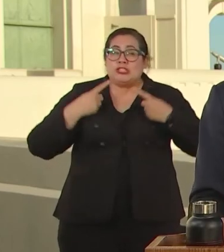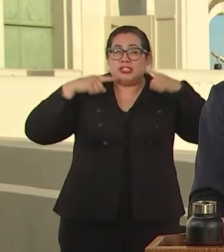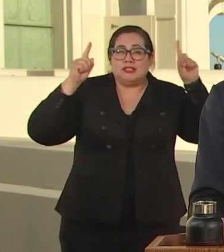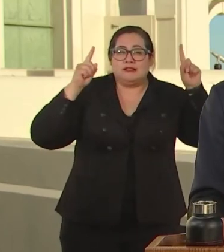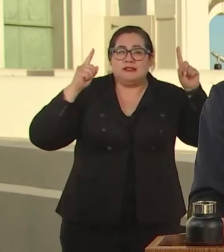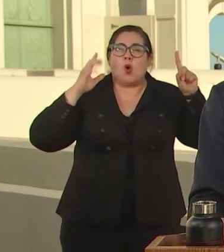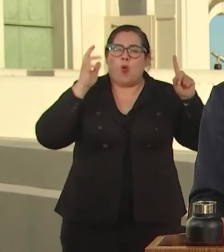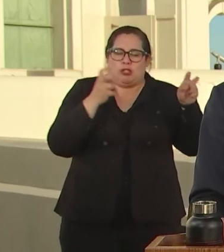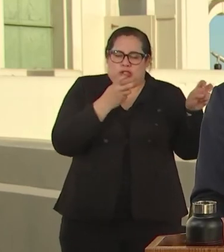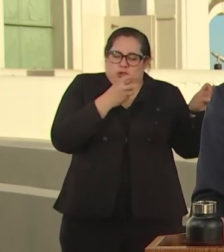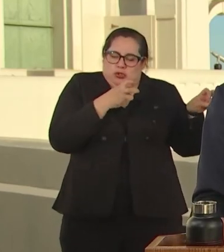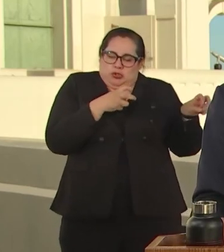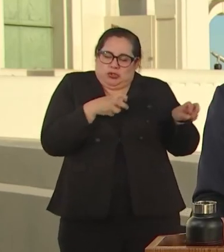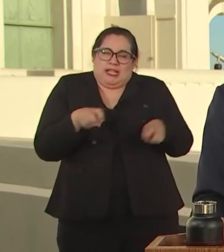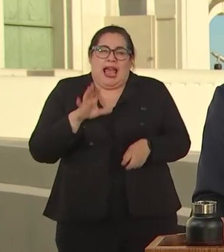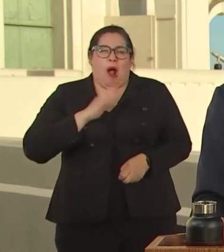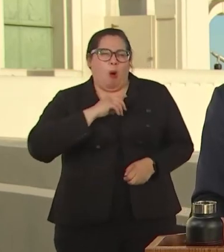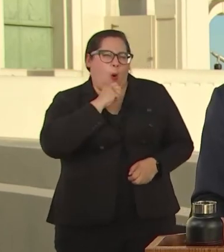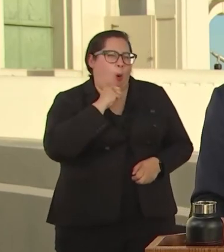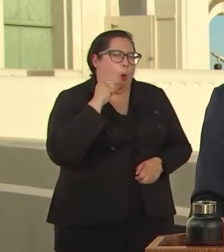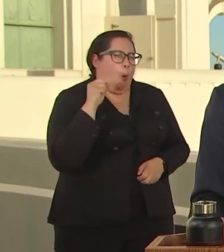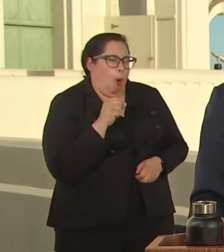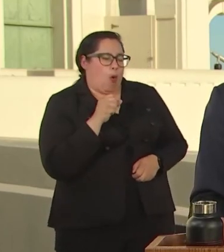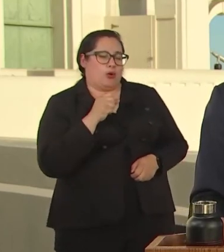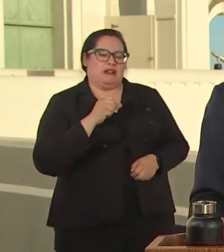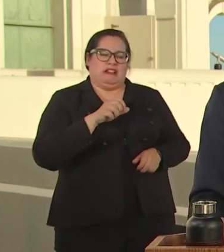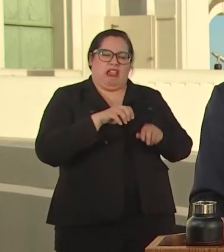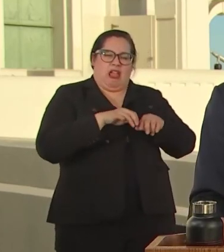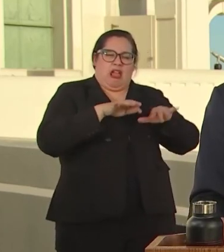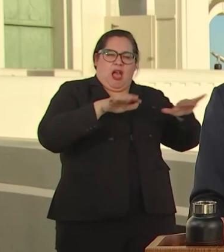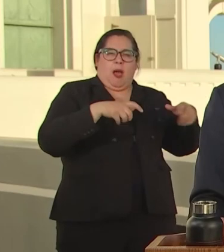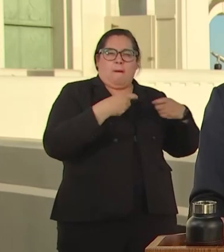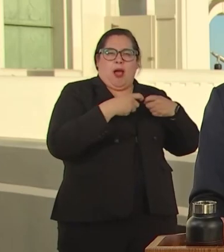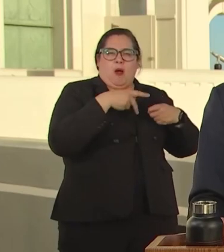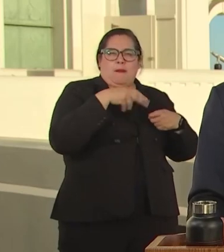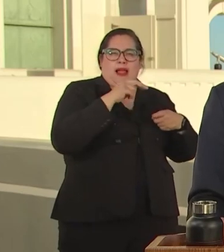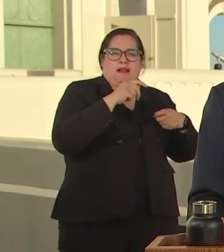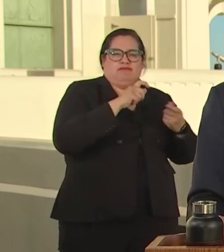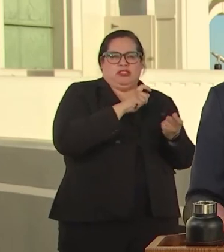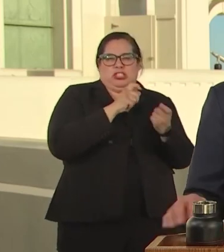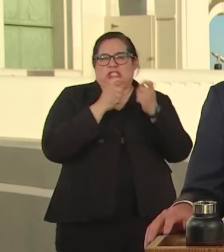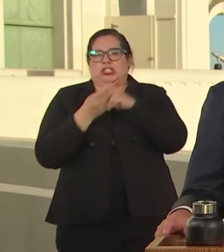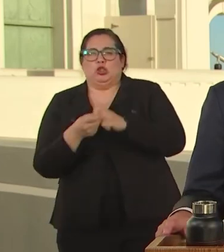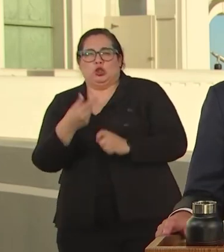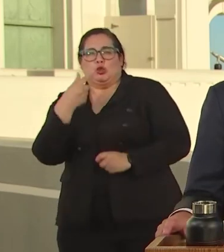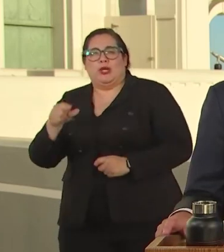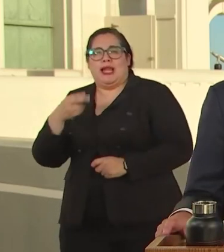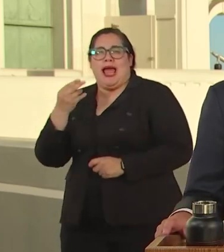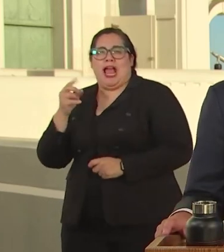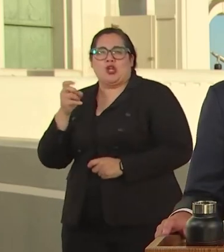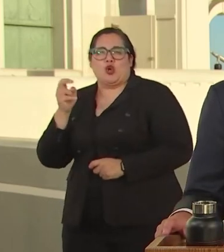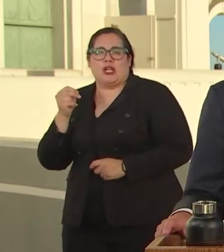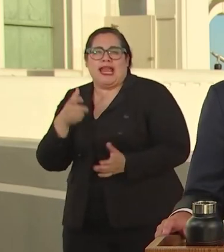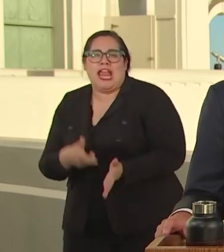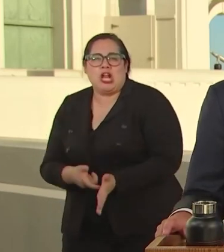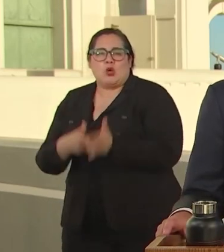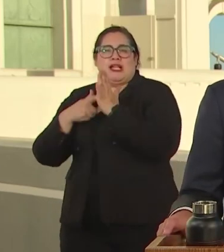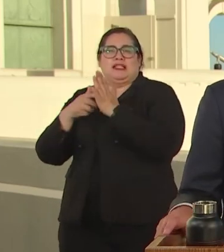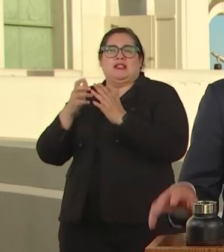SCATTER PLANT TO RUN ON GREEN HYDROGEN AND DECREASE ON THE STATION.